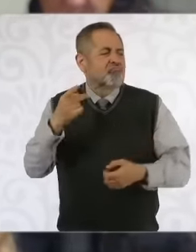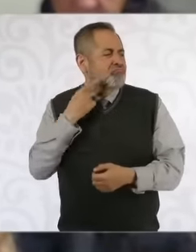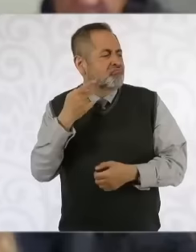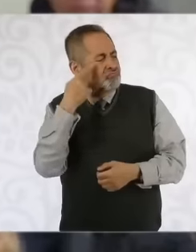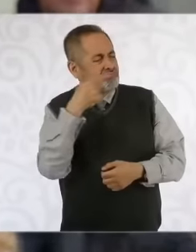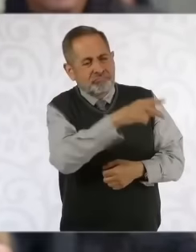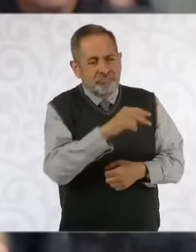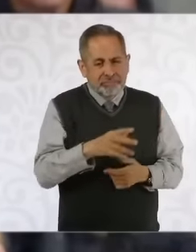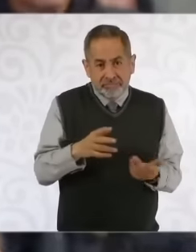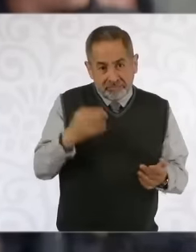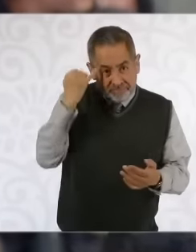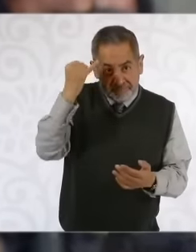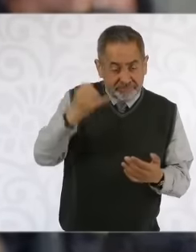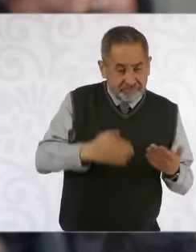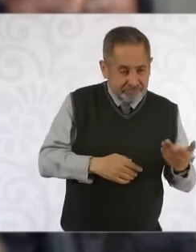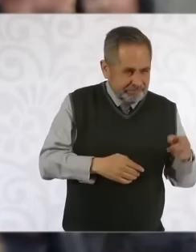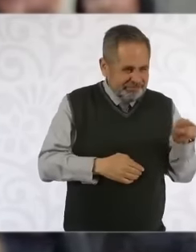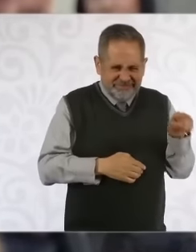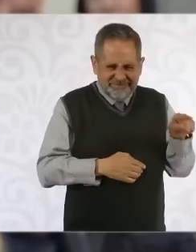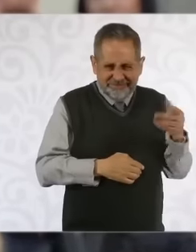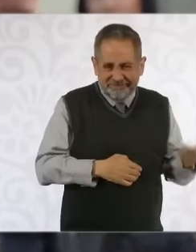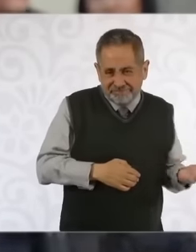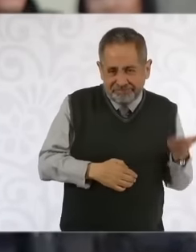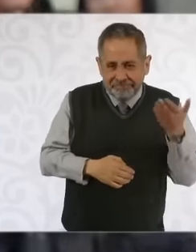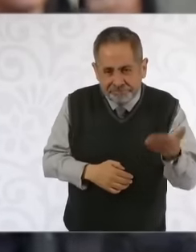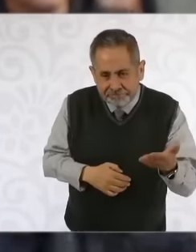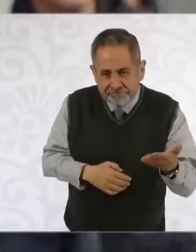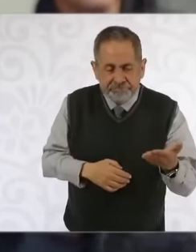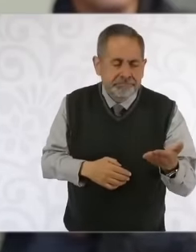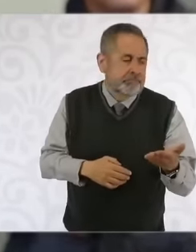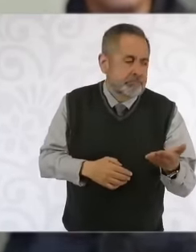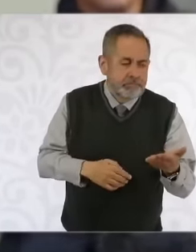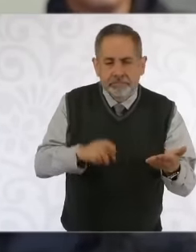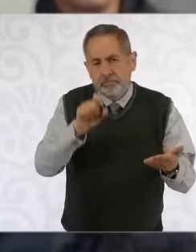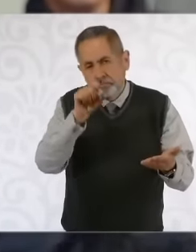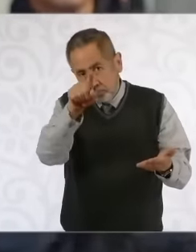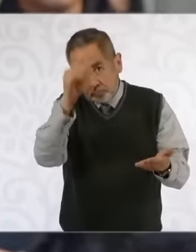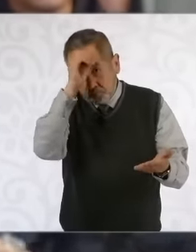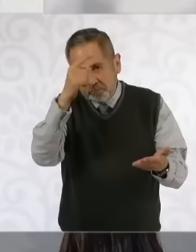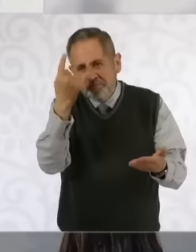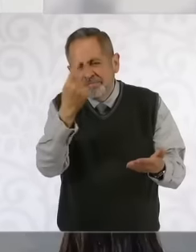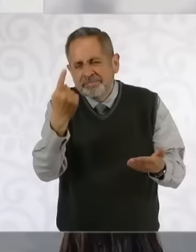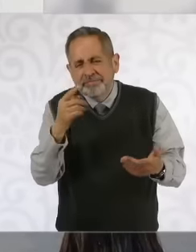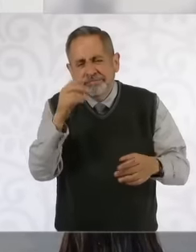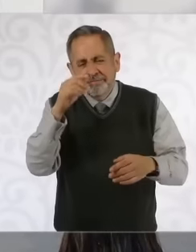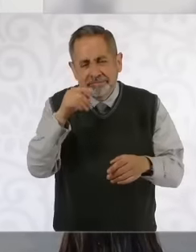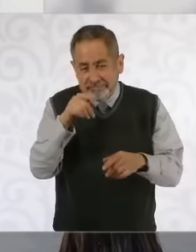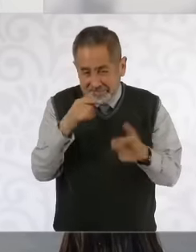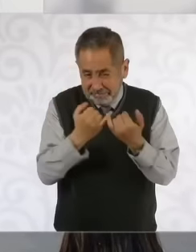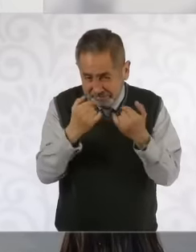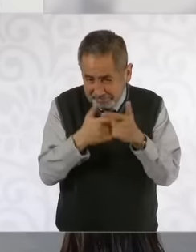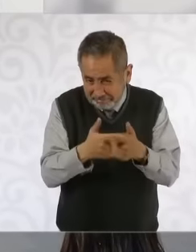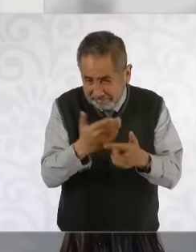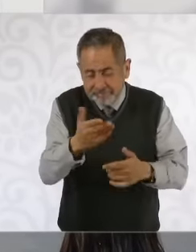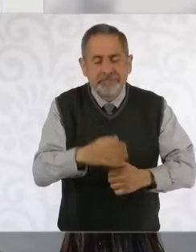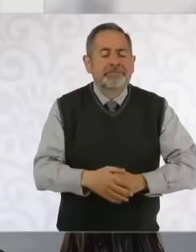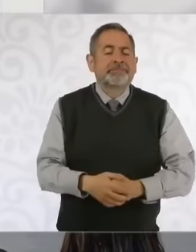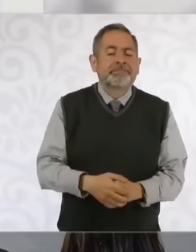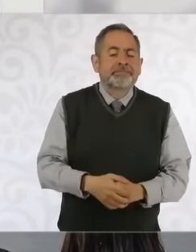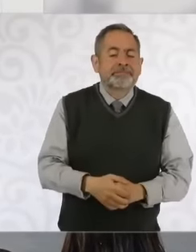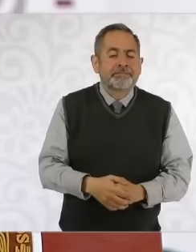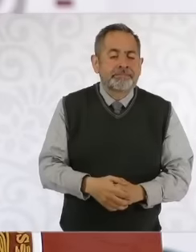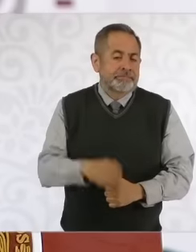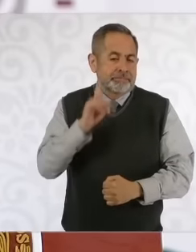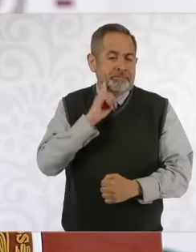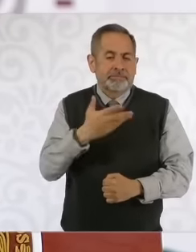project that was presented by Minister Alcántara the same position as well as this